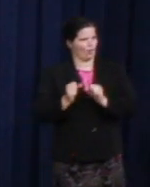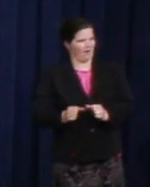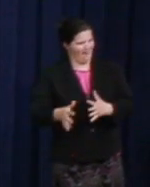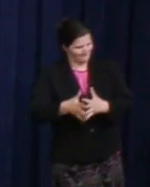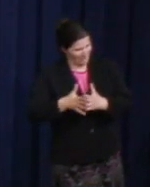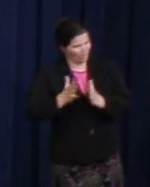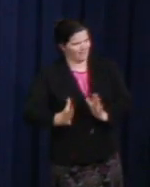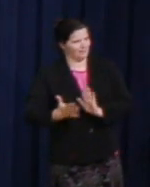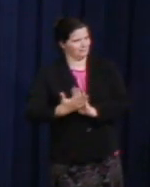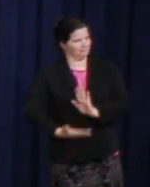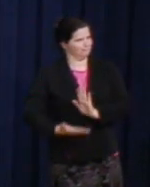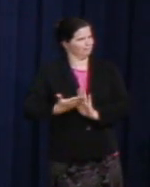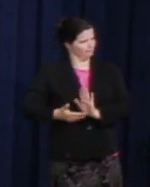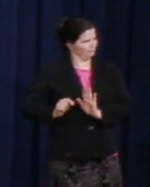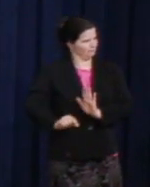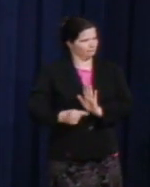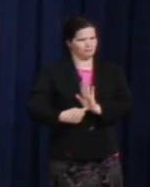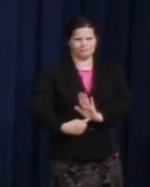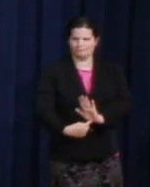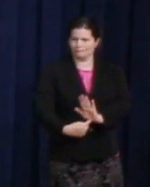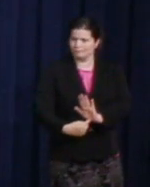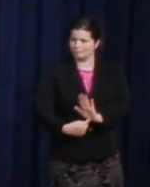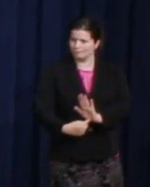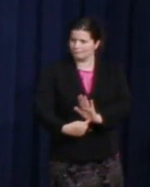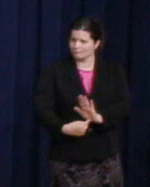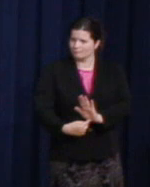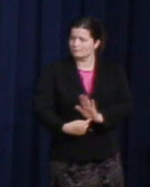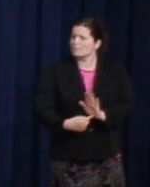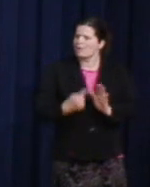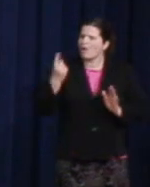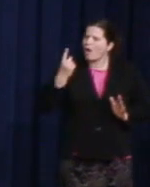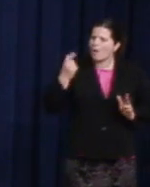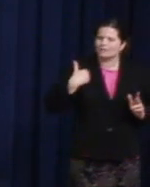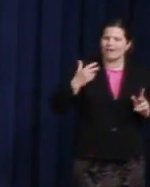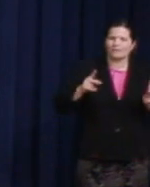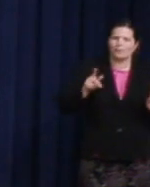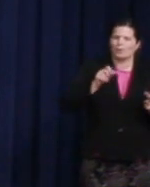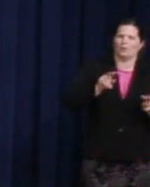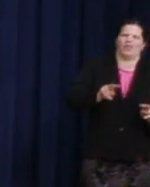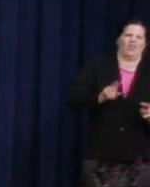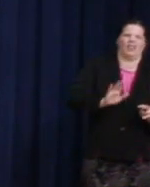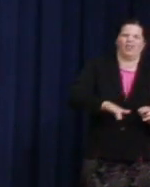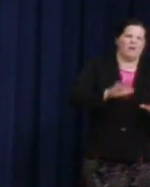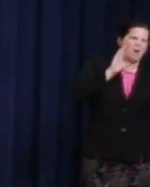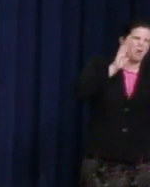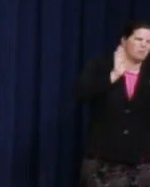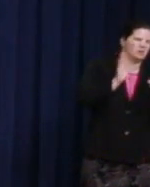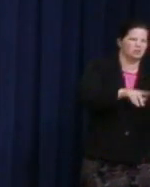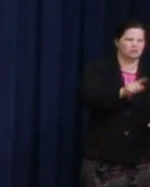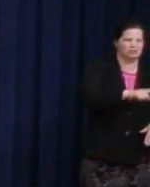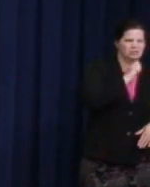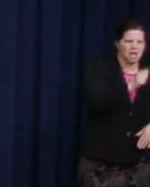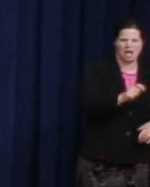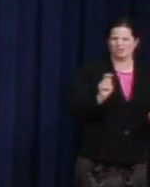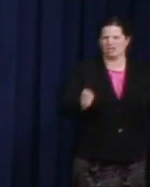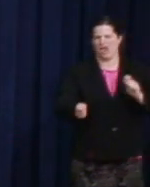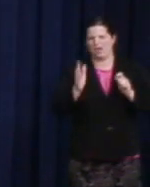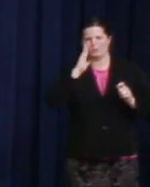us who mock the power of hope and the promise of change. "Hope will never be silent," Harvey Milk told them.